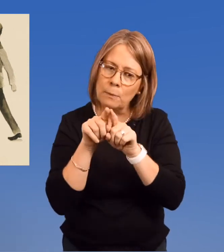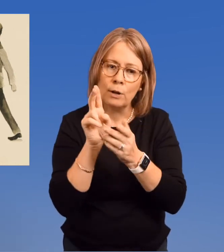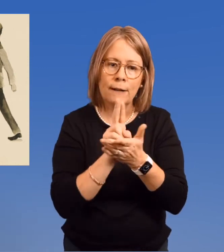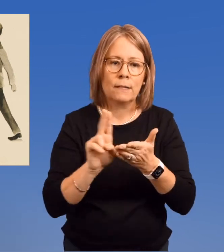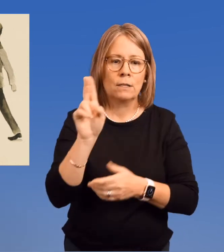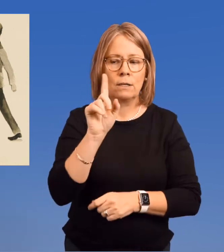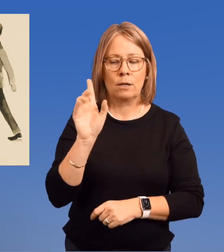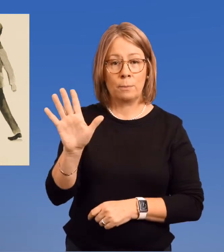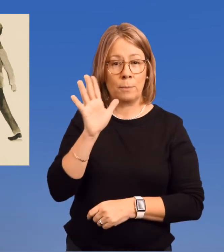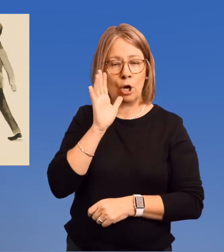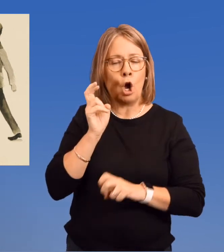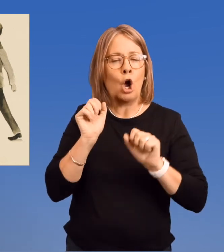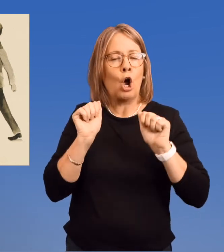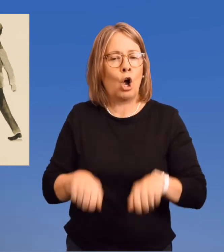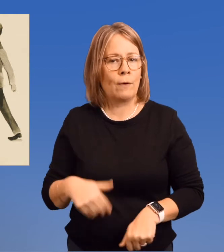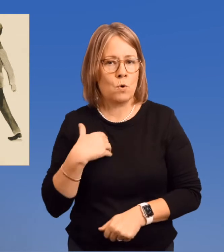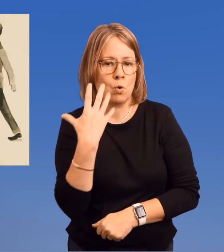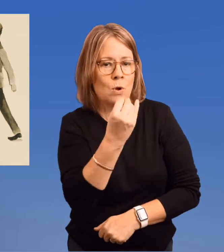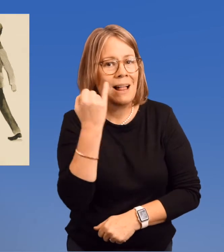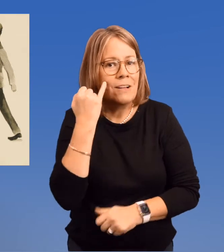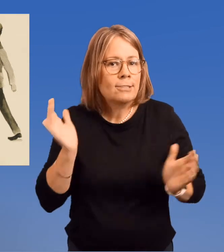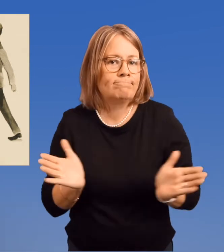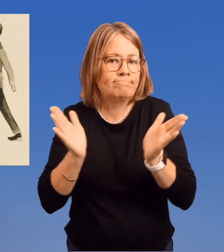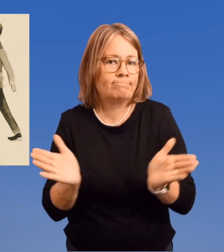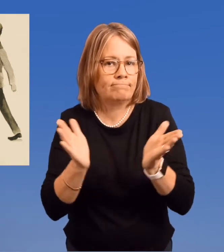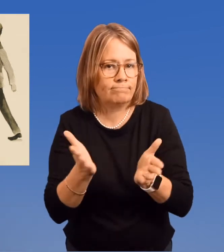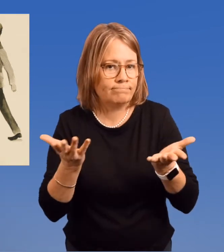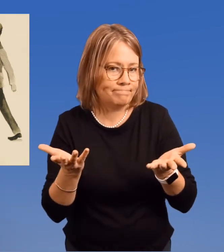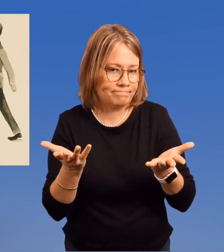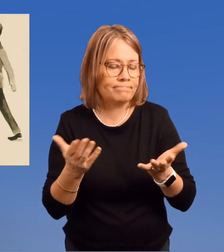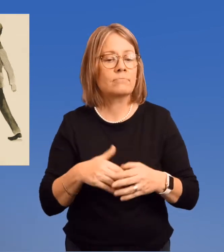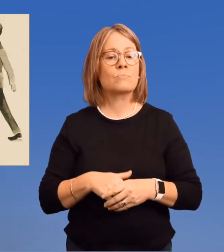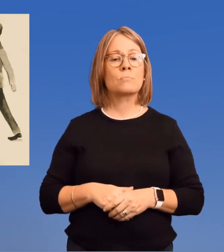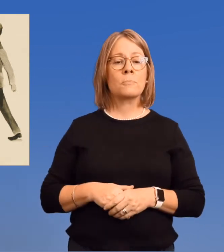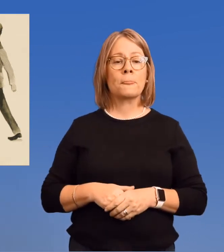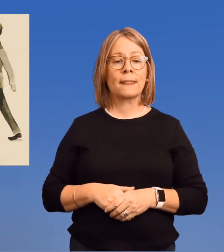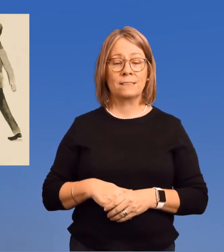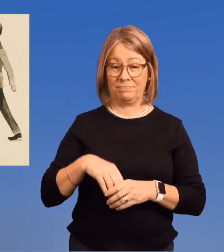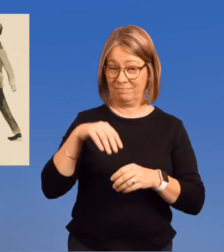the same university her mother might have gone to, had she been encouraged.